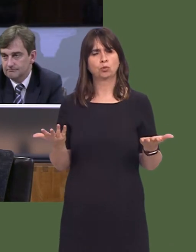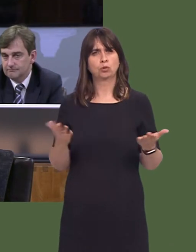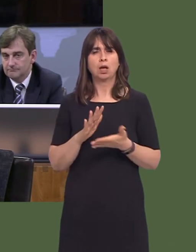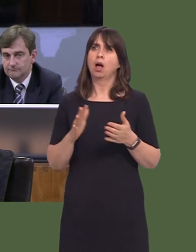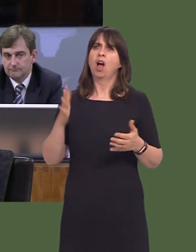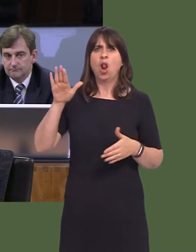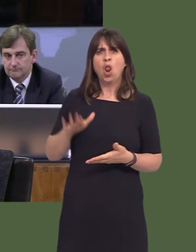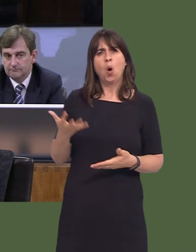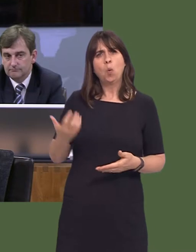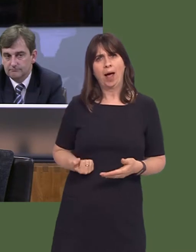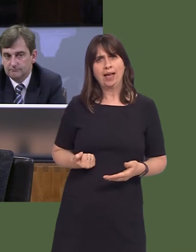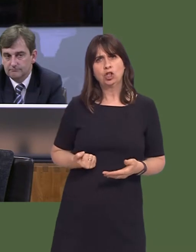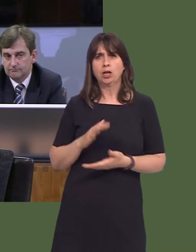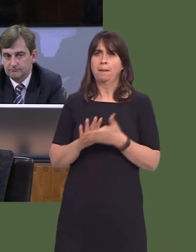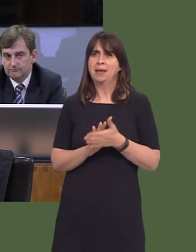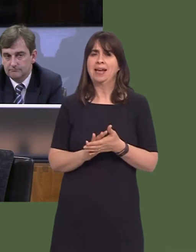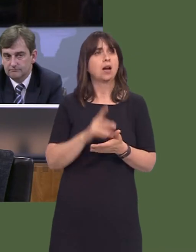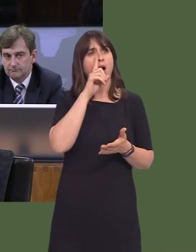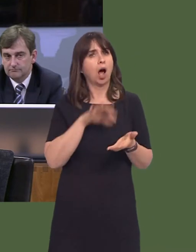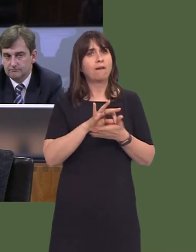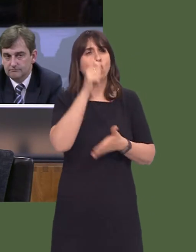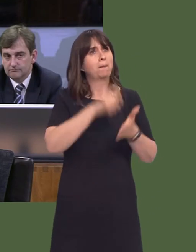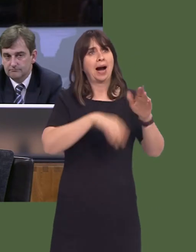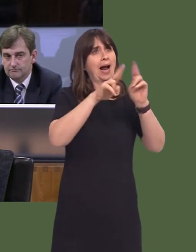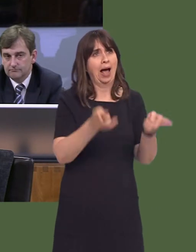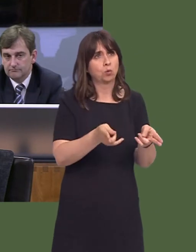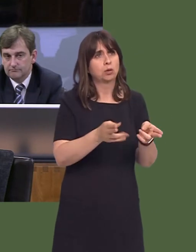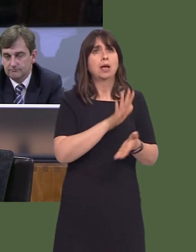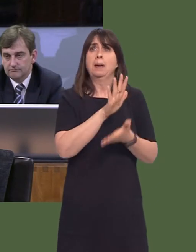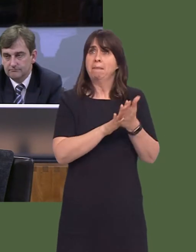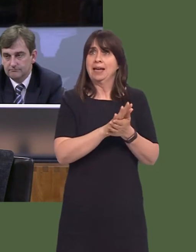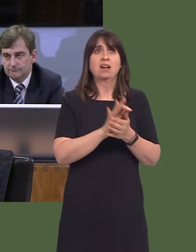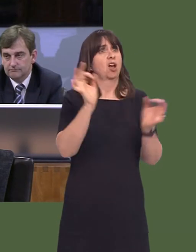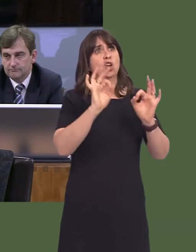demand for houses, because obviously it's difficult to make the economic case for house